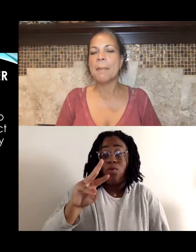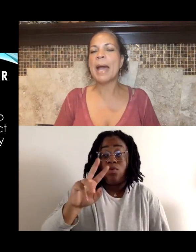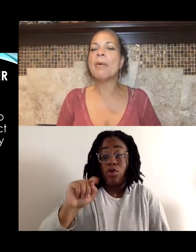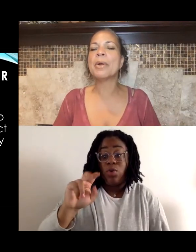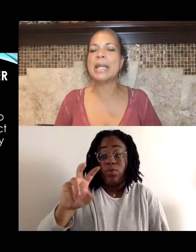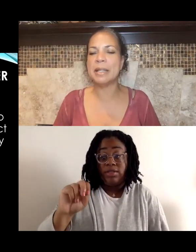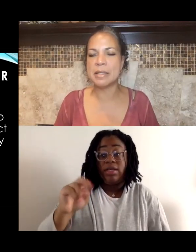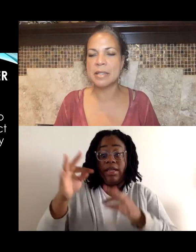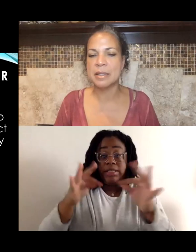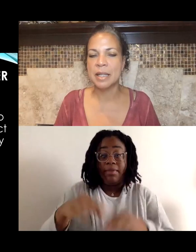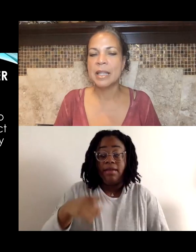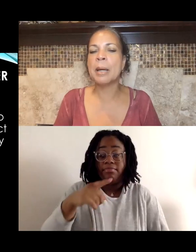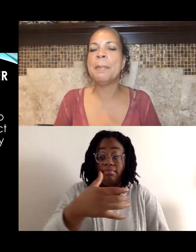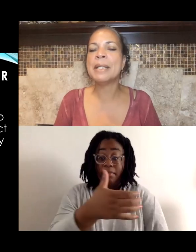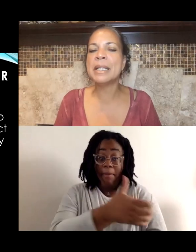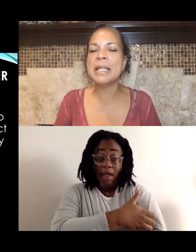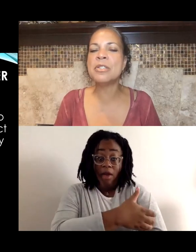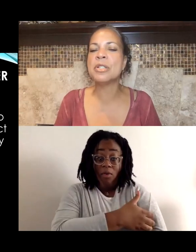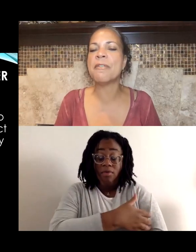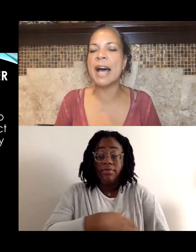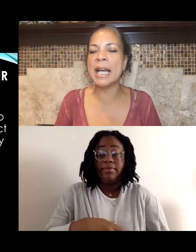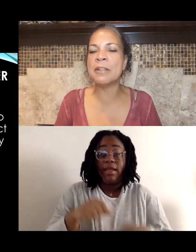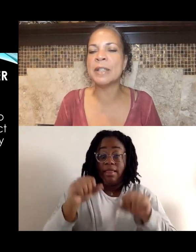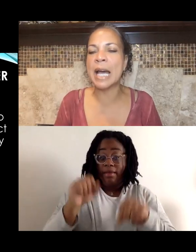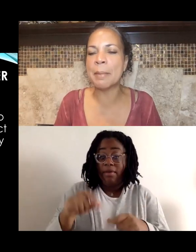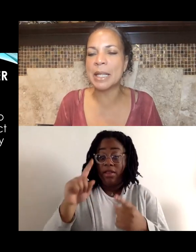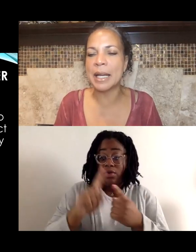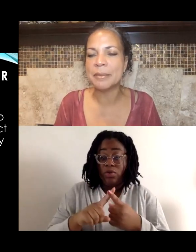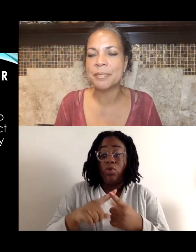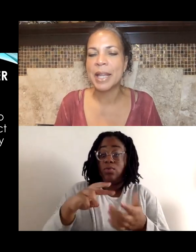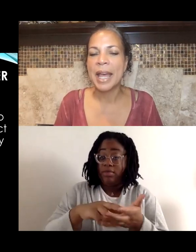"Power is the ability to define phenomena,